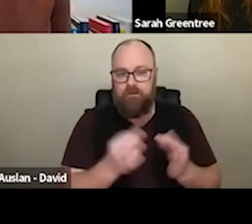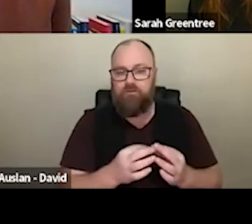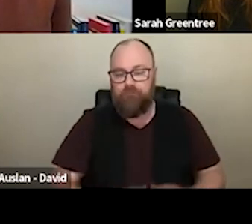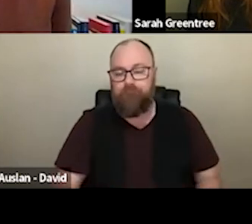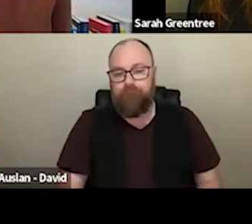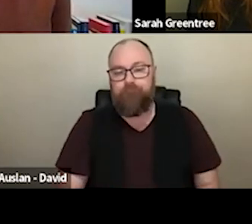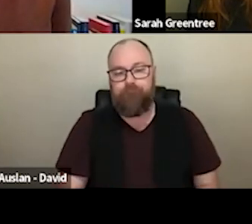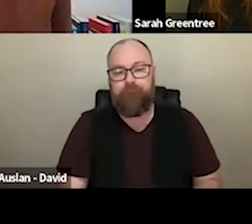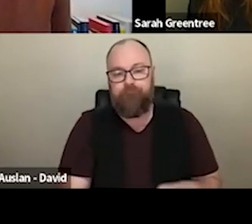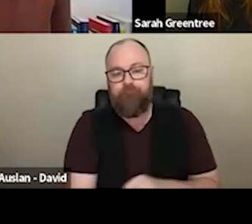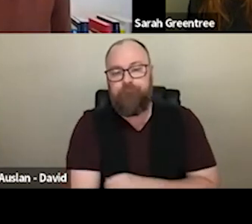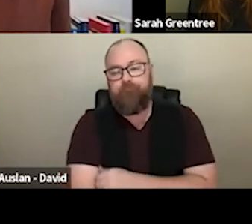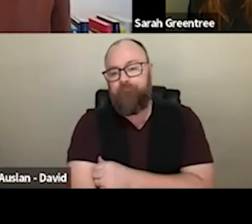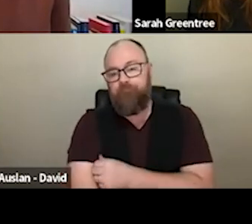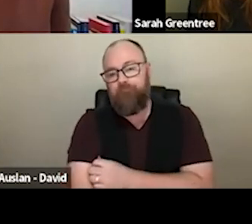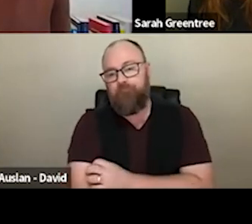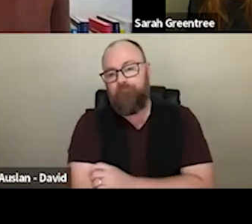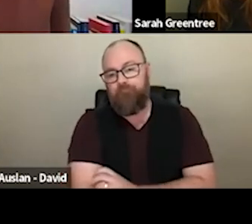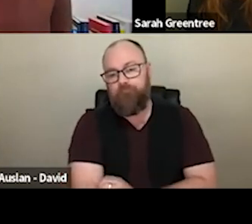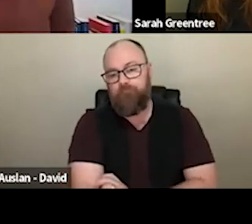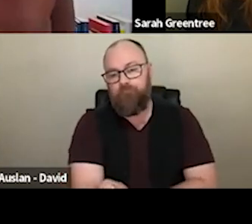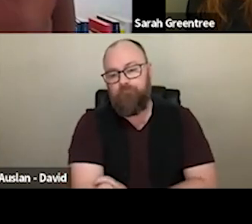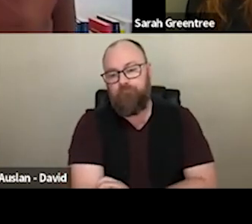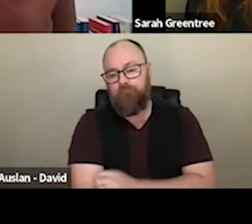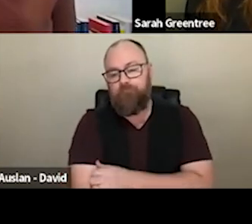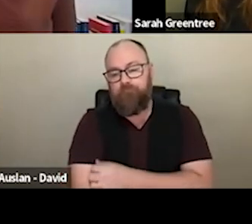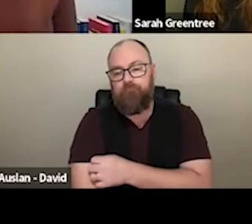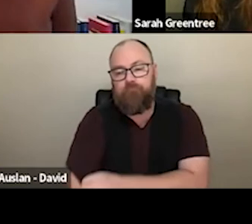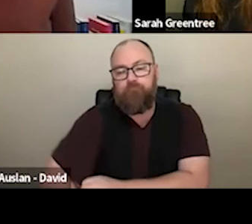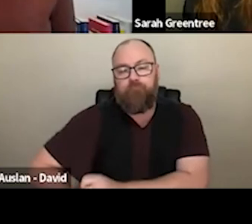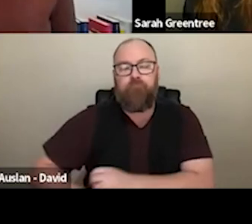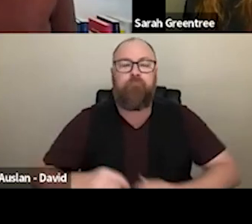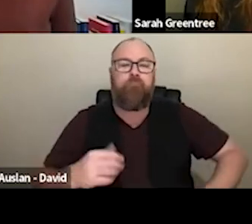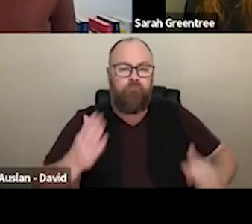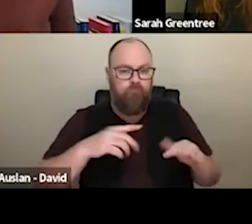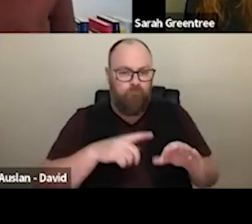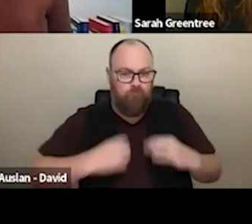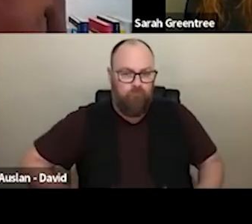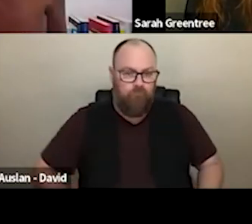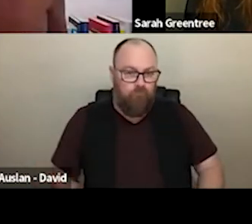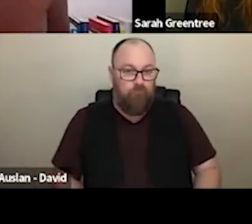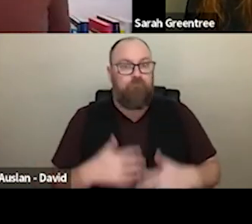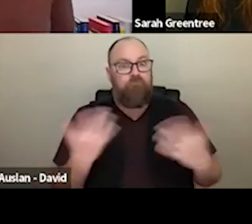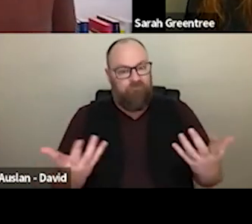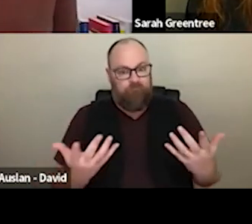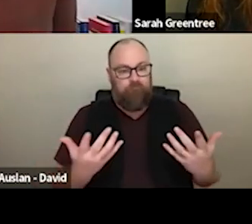Next question is from Cath. She is, will the fact of the impact of the pandemic has been felt disproportionally across